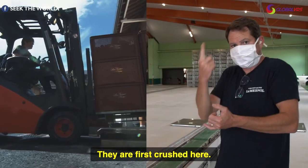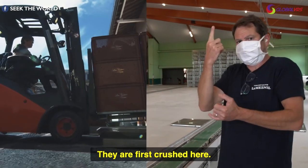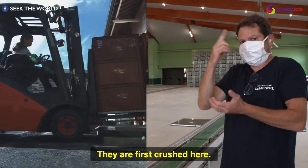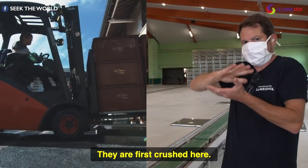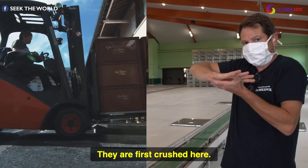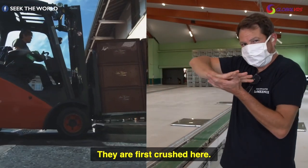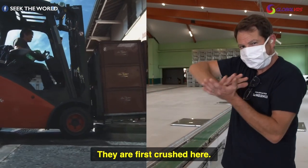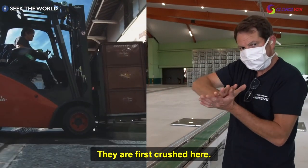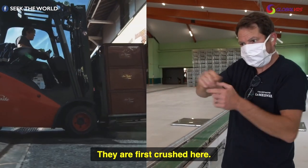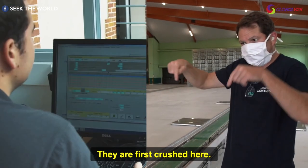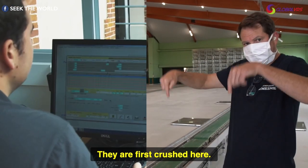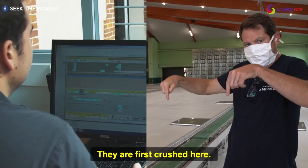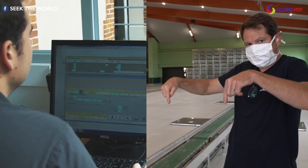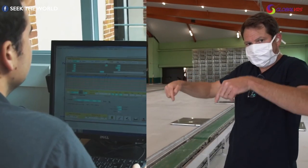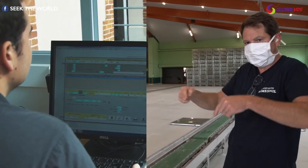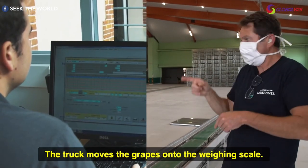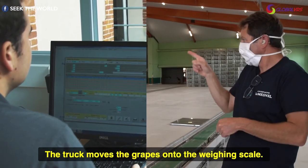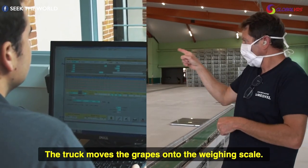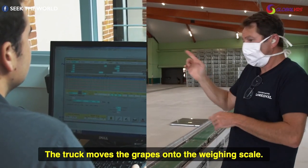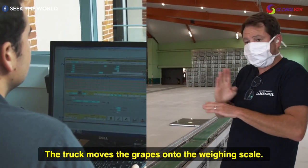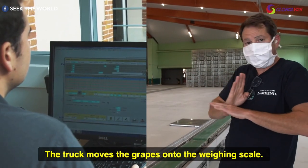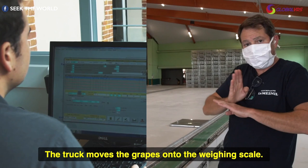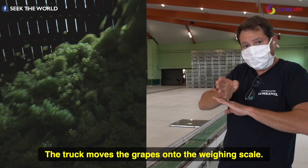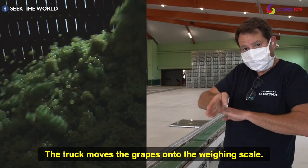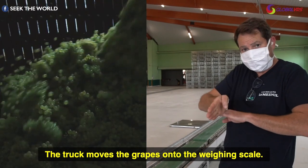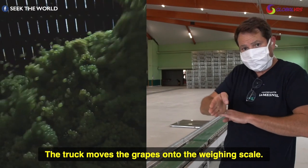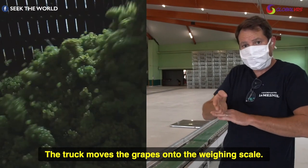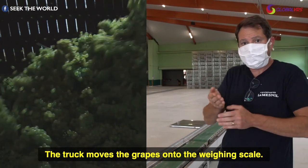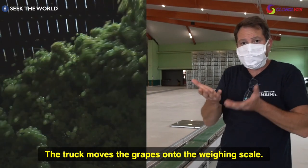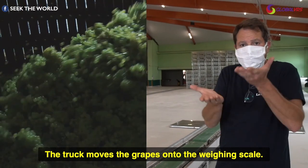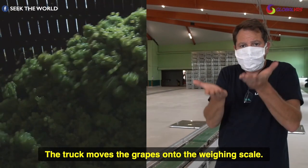they are first crushed here the truck moves the grapes onto the weighing scale